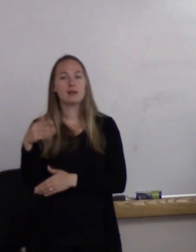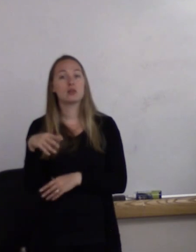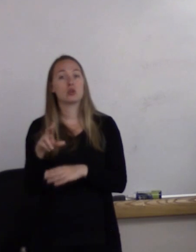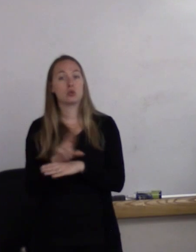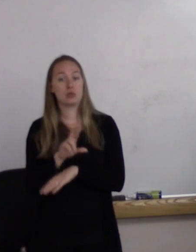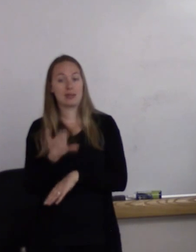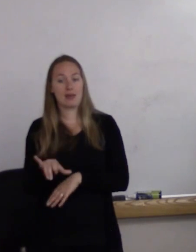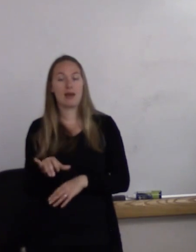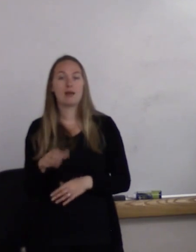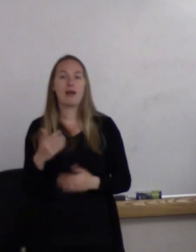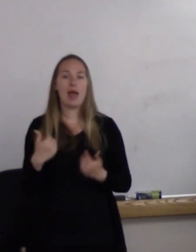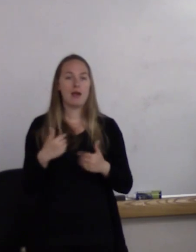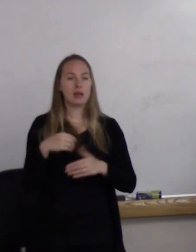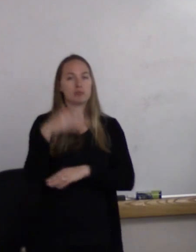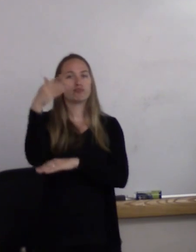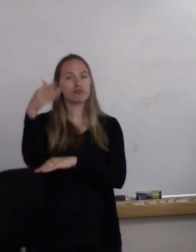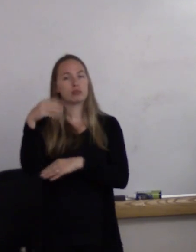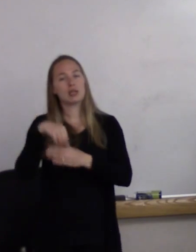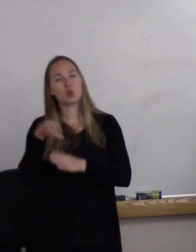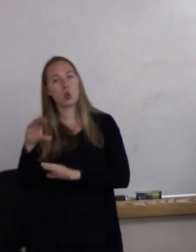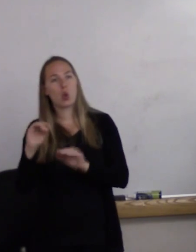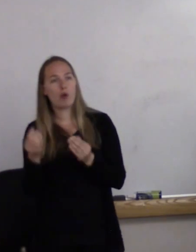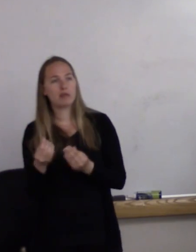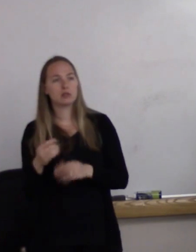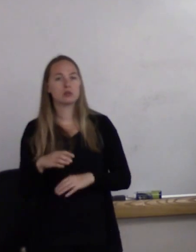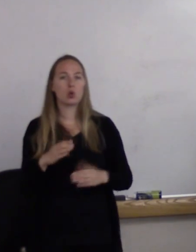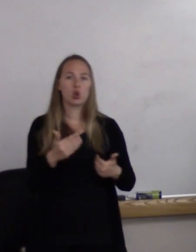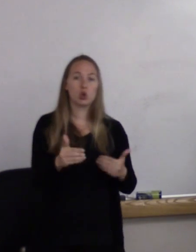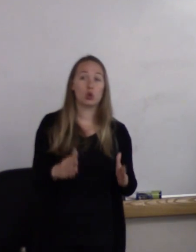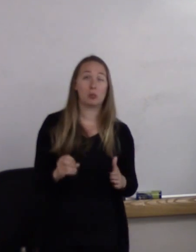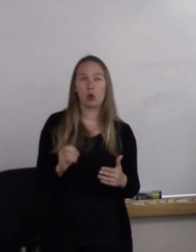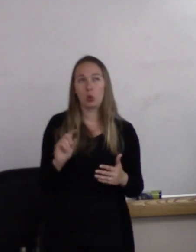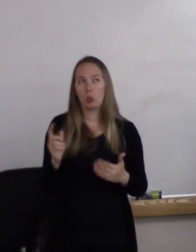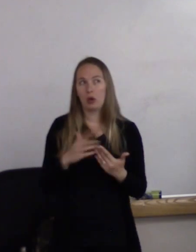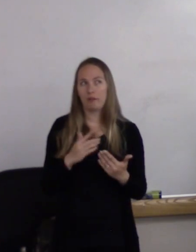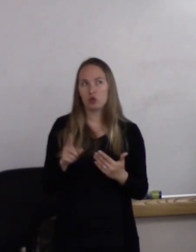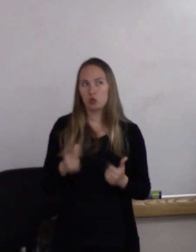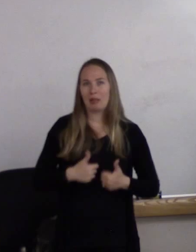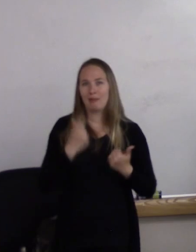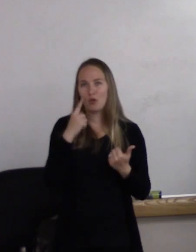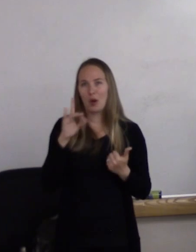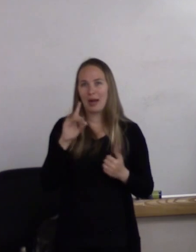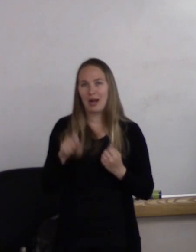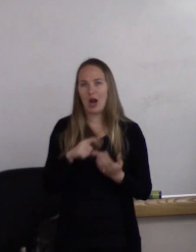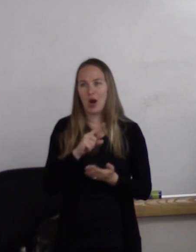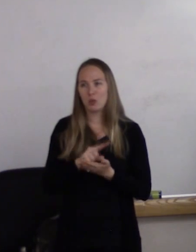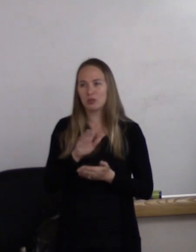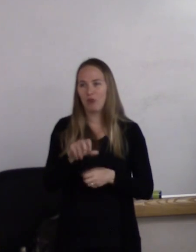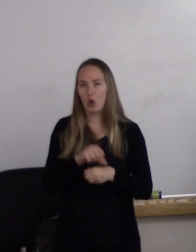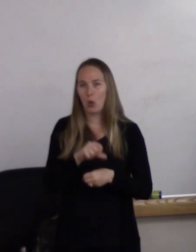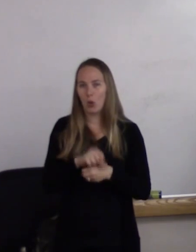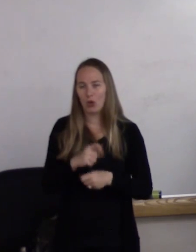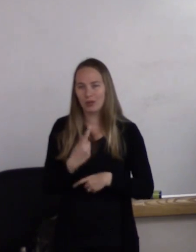or your cube or whatever you live in for eight hours of your day every day. There are other symbols.